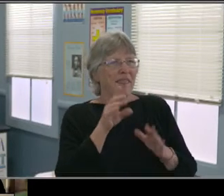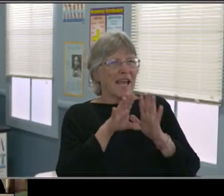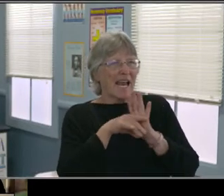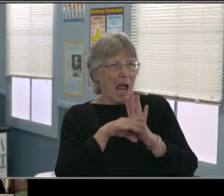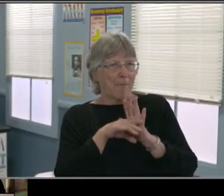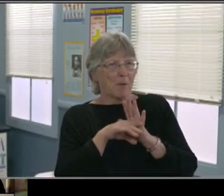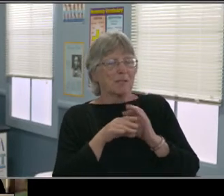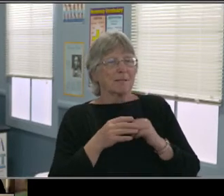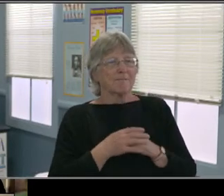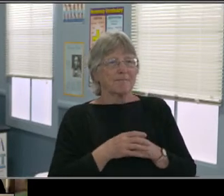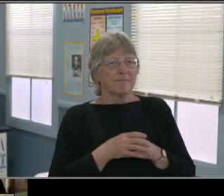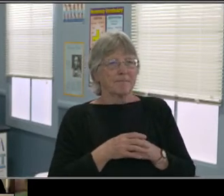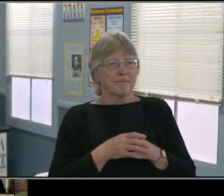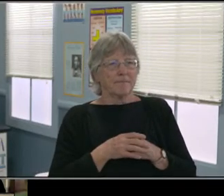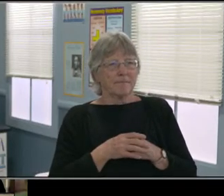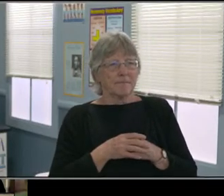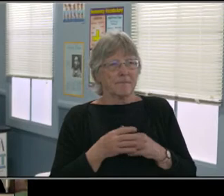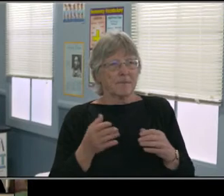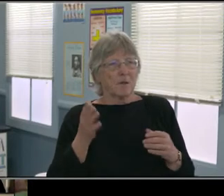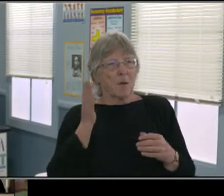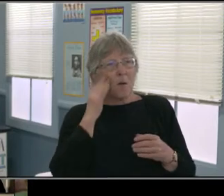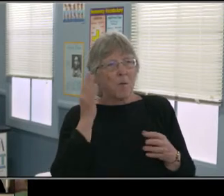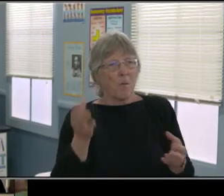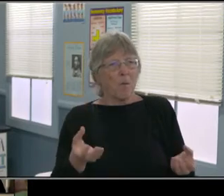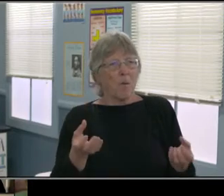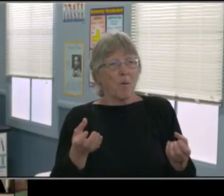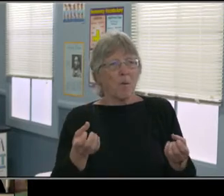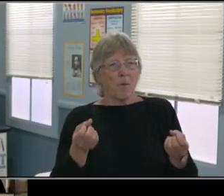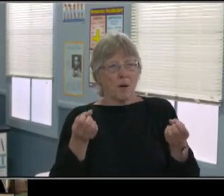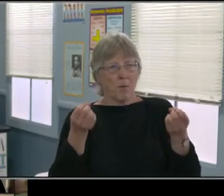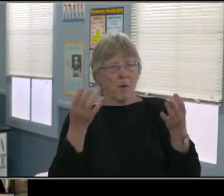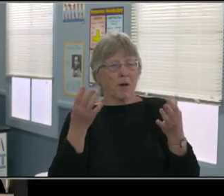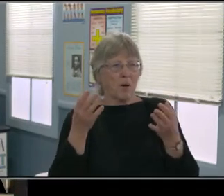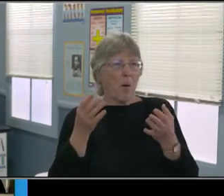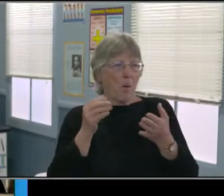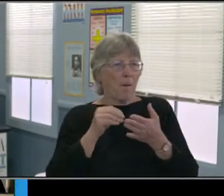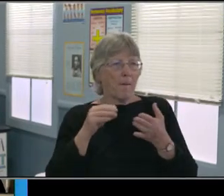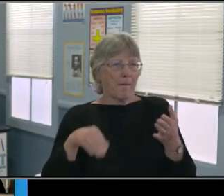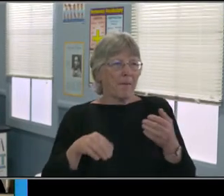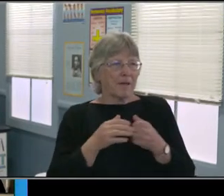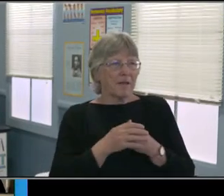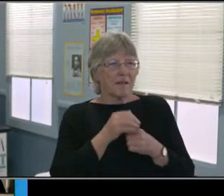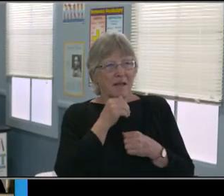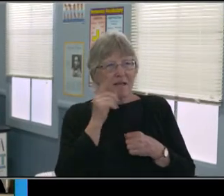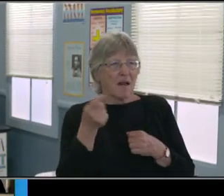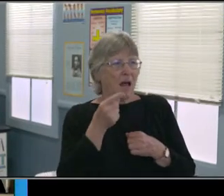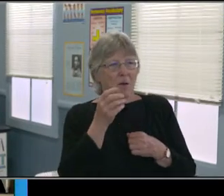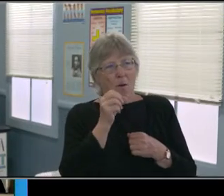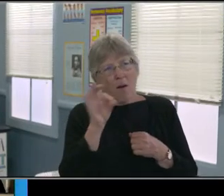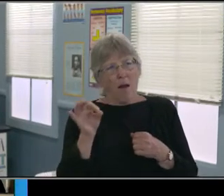There's just so many factors just in regards to distance learning. We know that is not ideal,